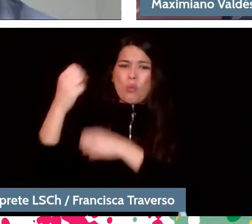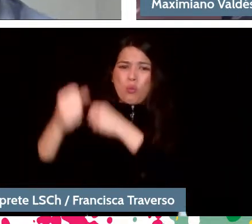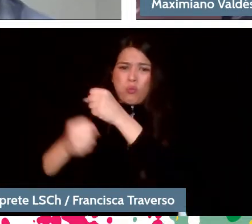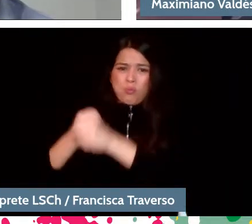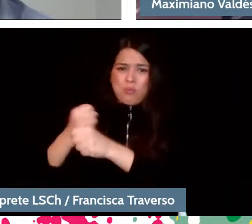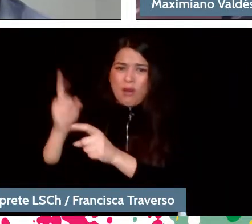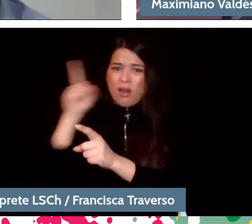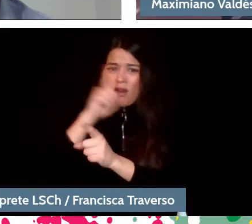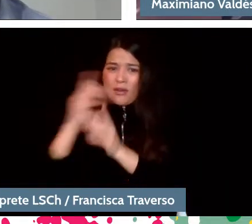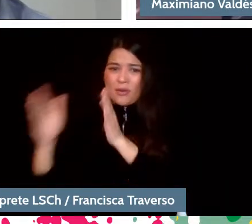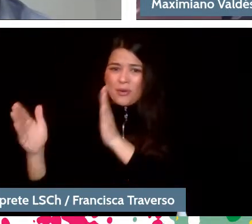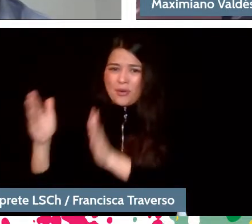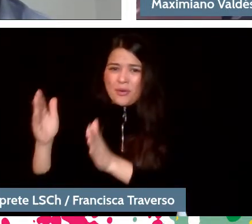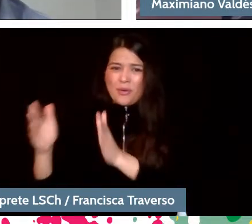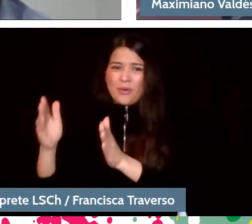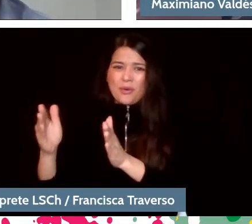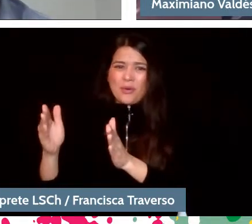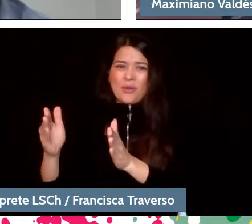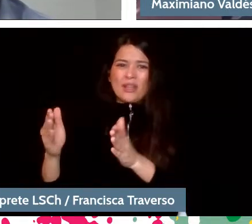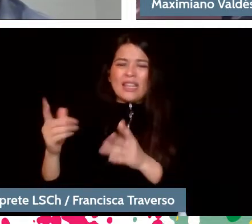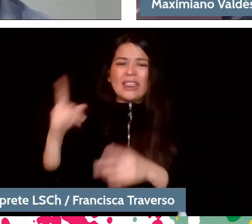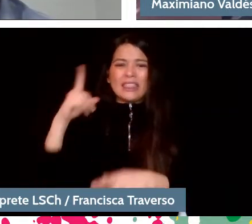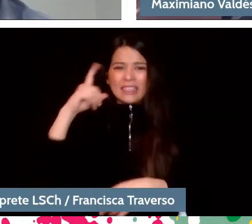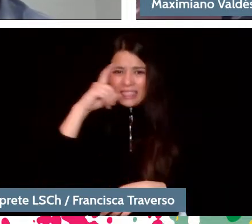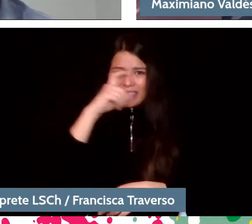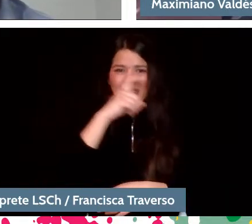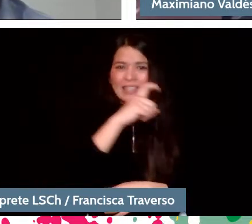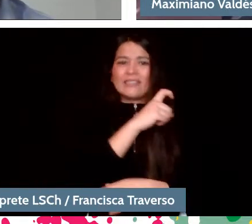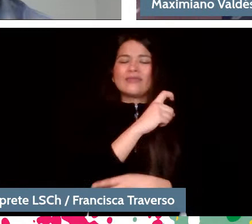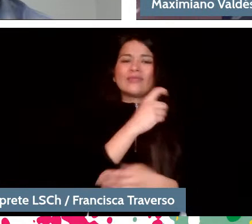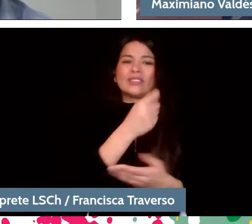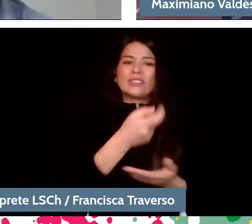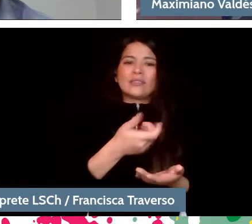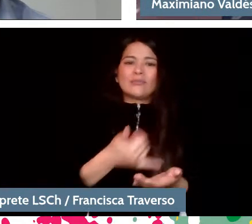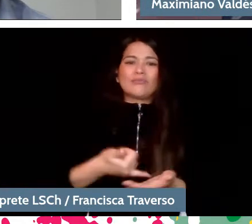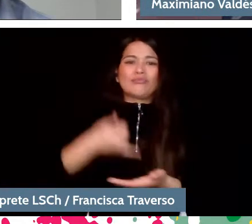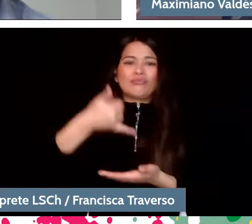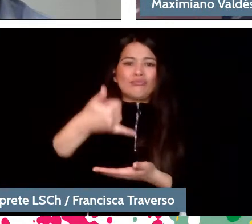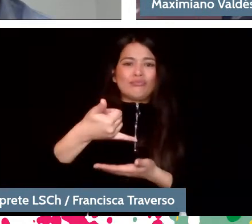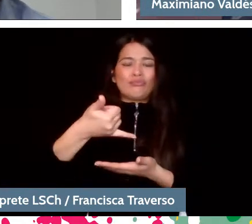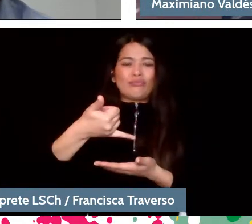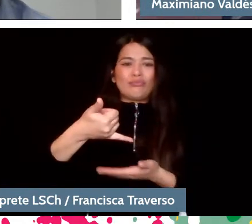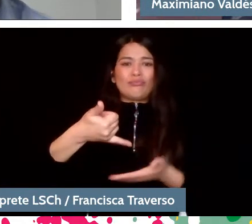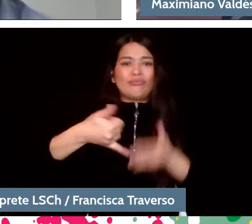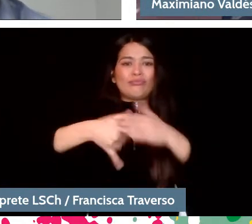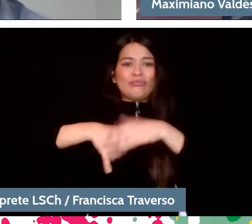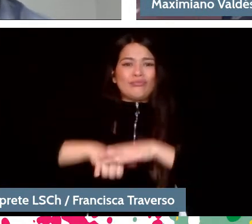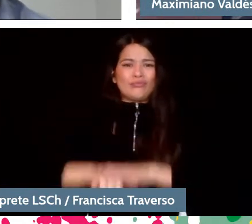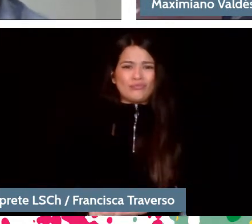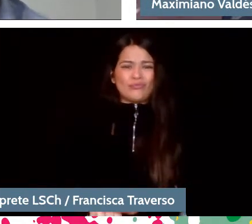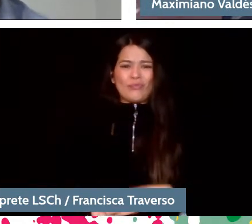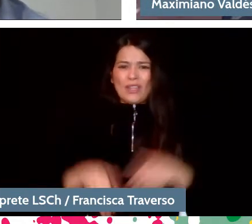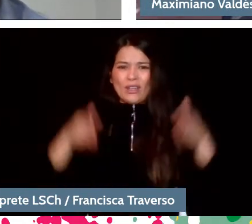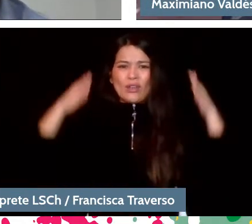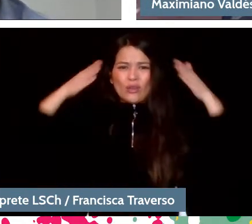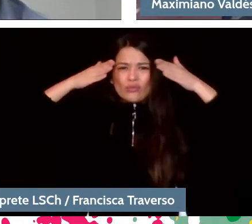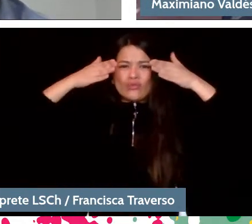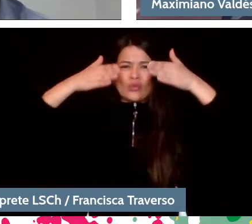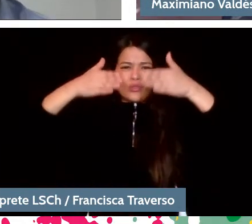from all these electronic equipment, from all this external sensation and suddenly concentrating on one thing, paying attention to a single thing with the ear.